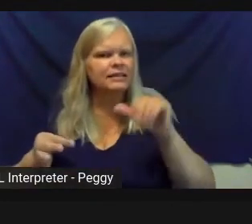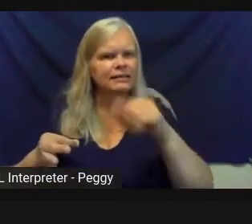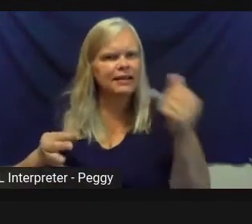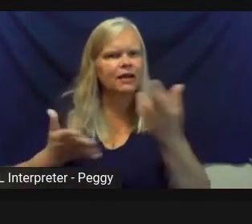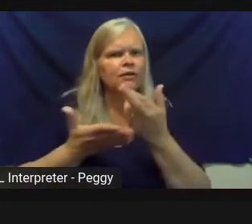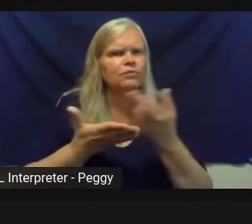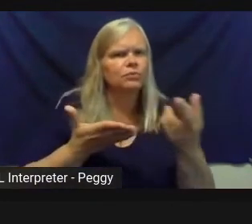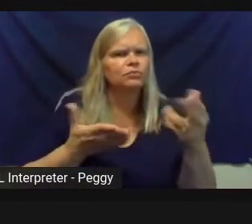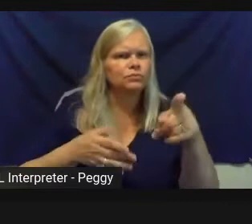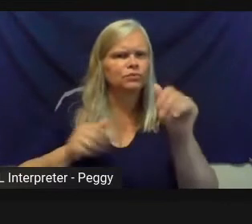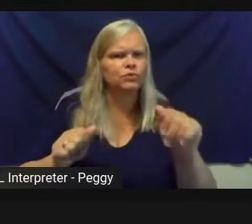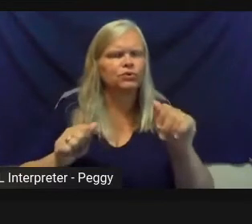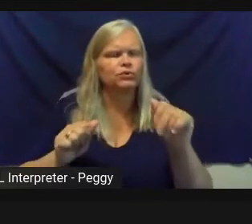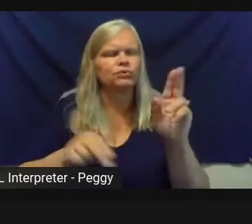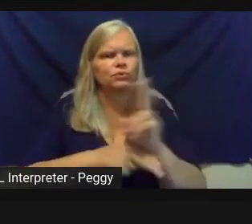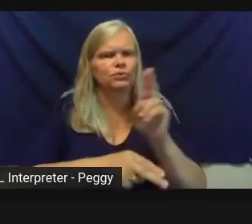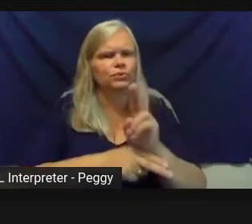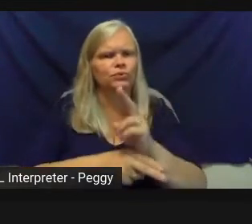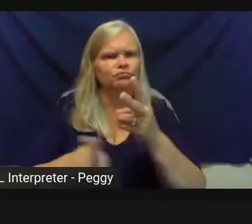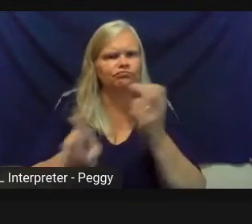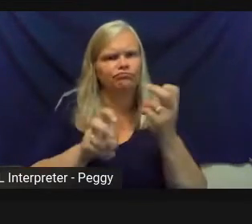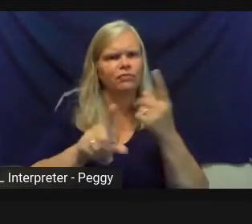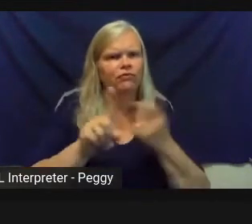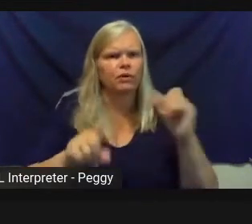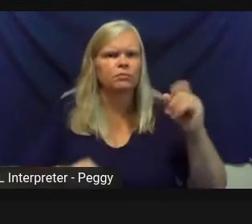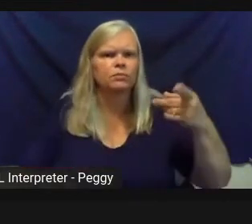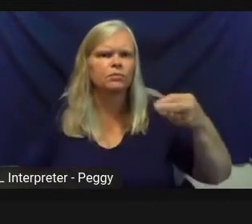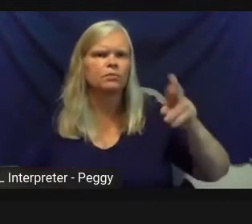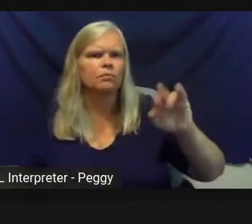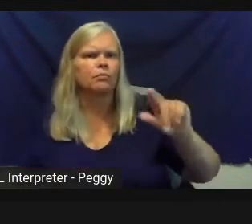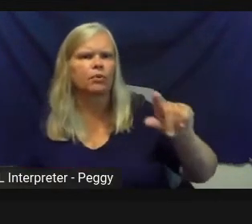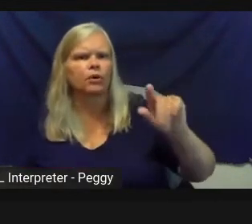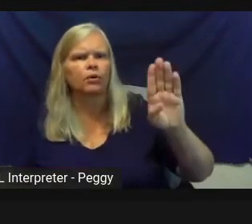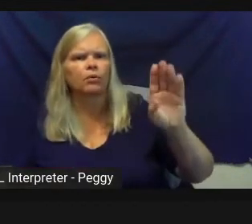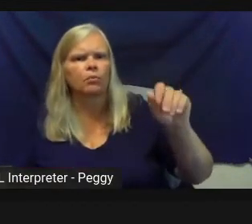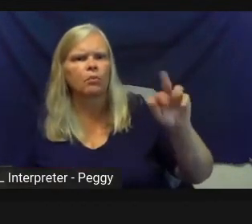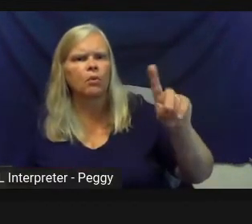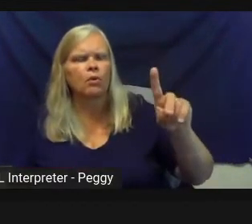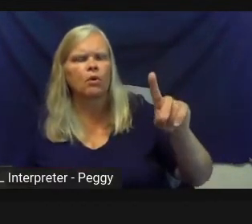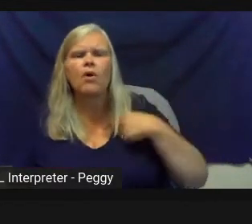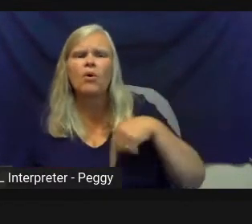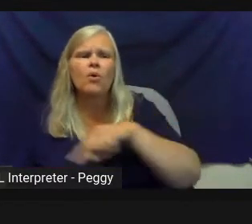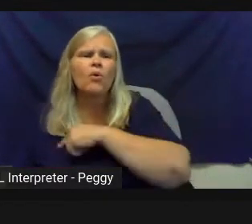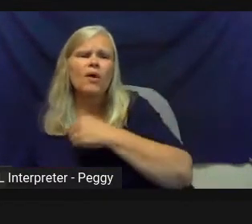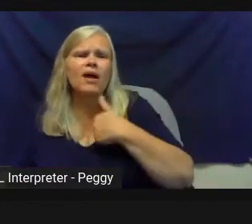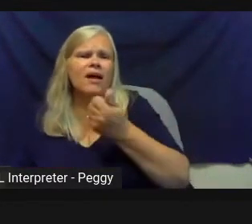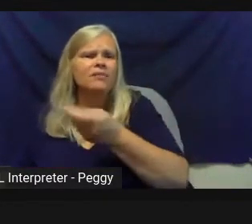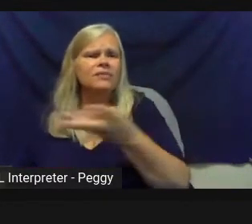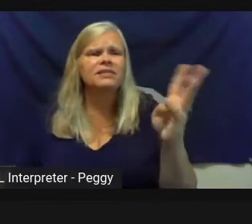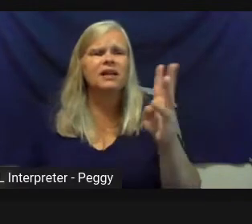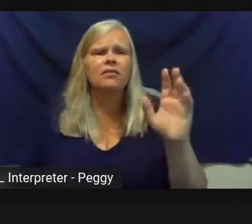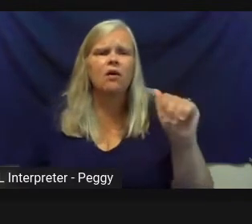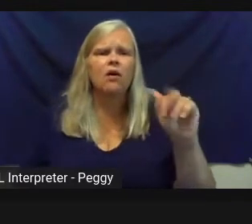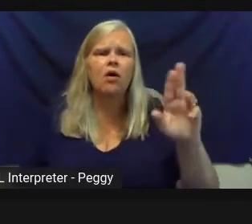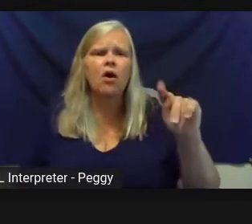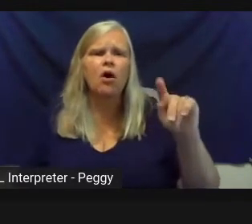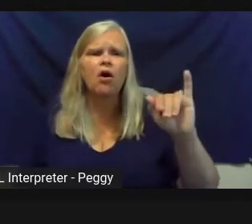I want to bring our artists into the conversation. We have several artists with us this morning. And kind of synthesizing their comments in one